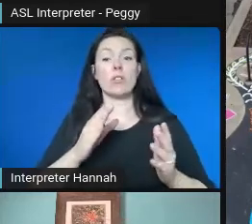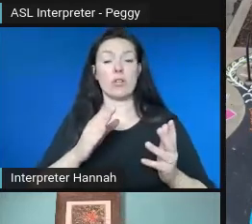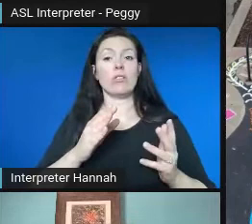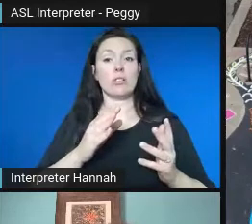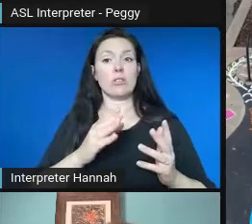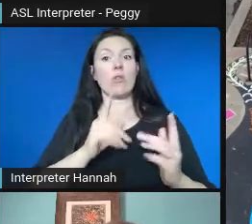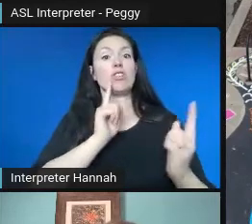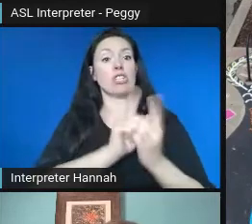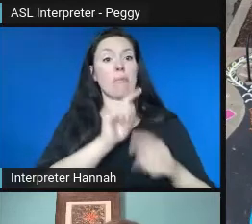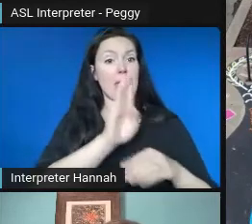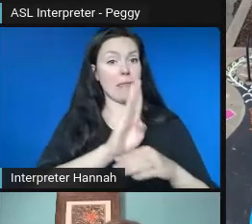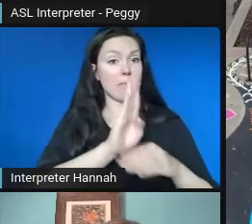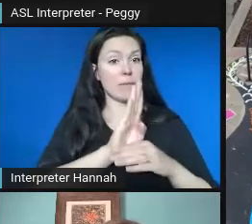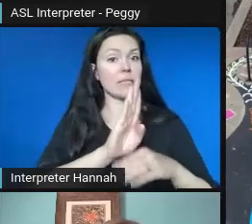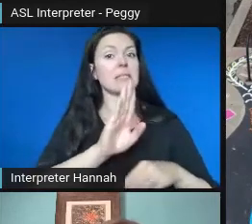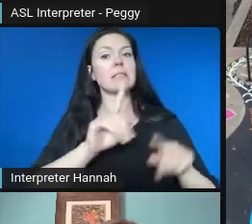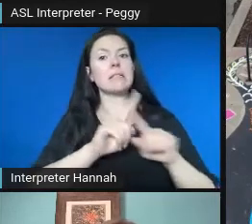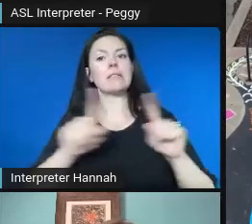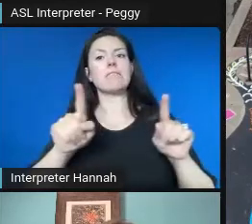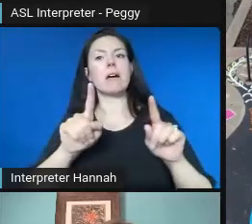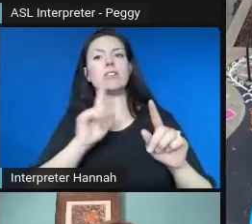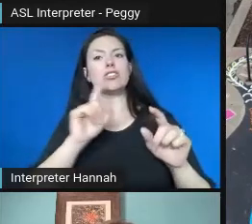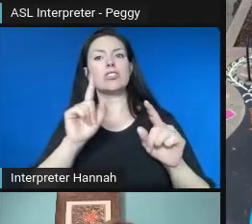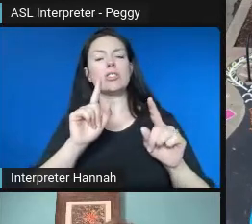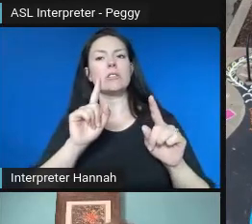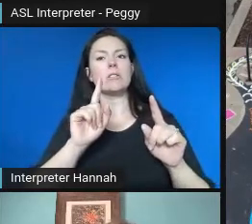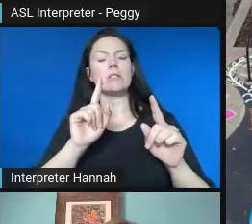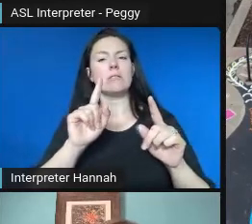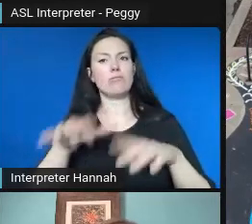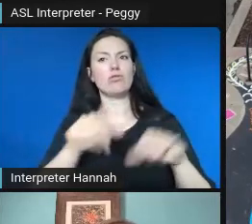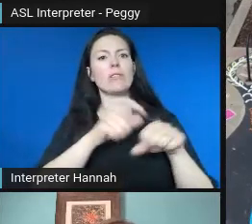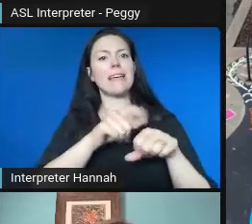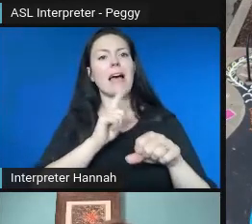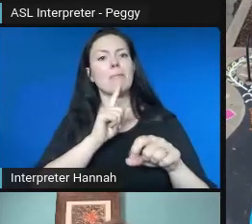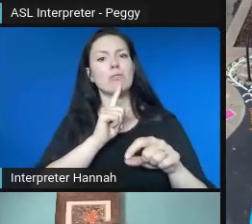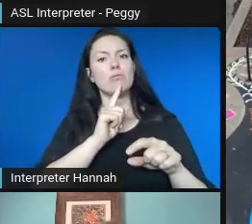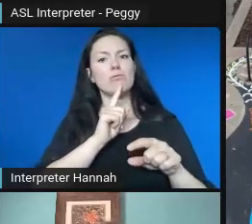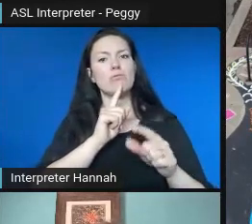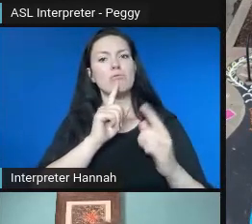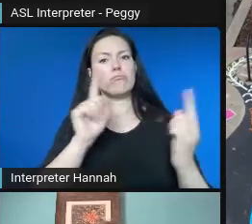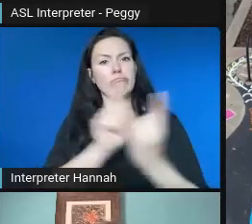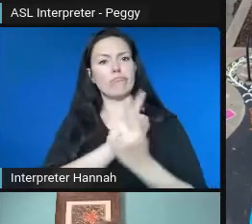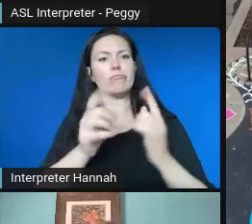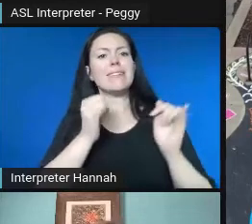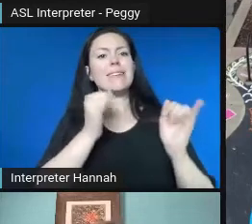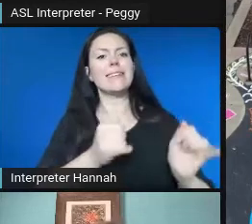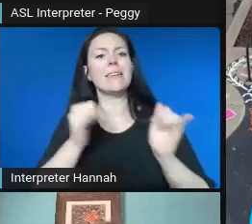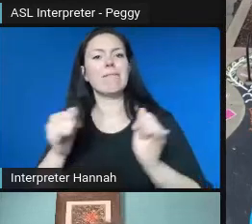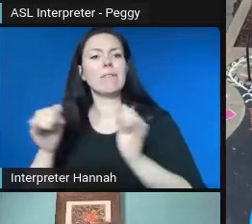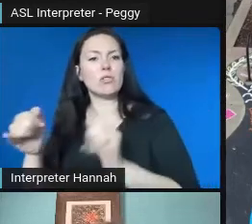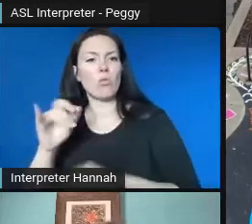She had a lot of one-on-one conversations and really trying to discover things like, you know, what did the